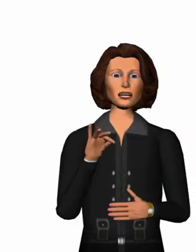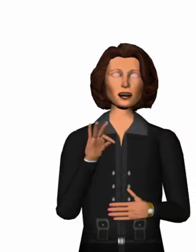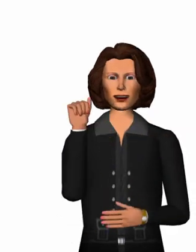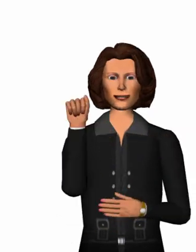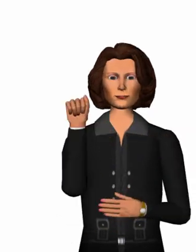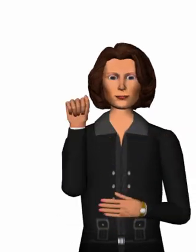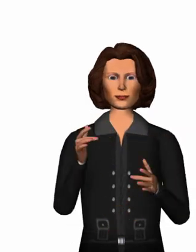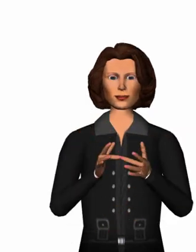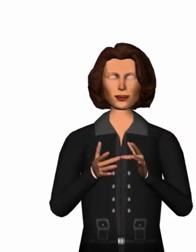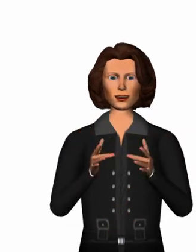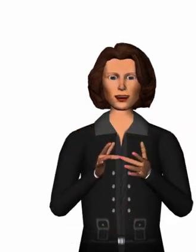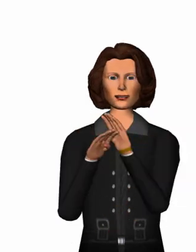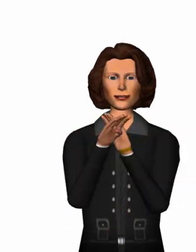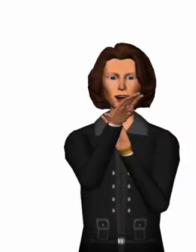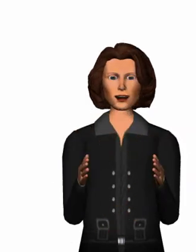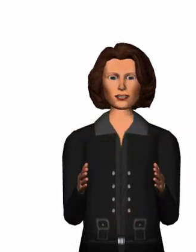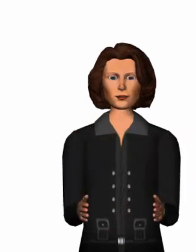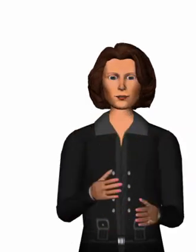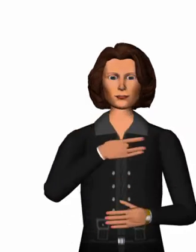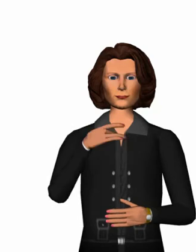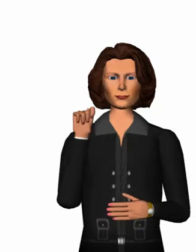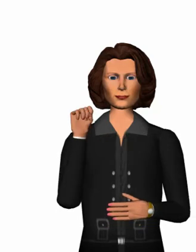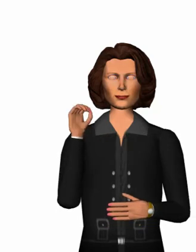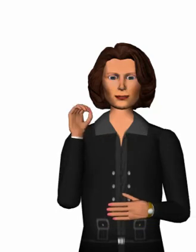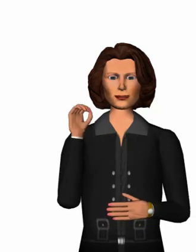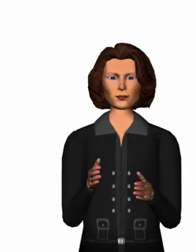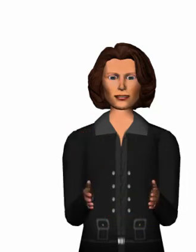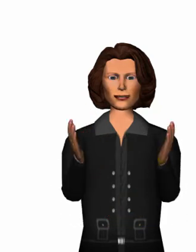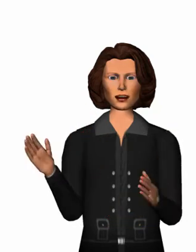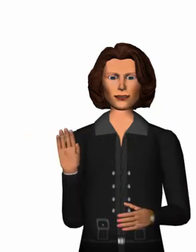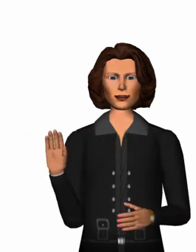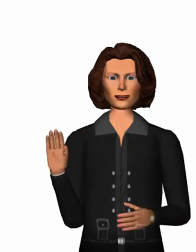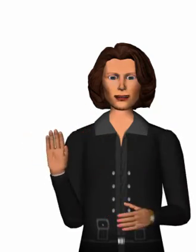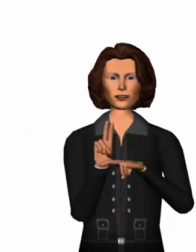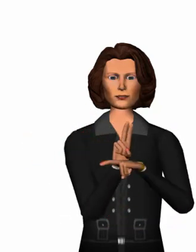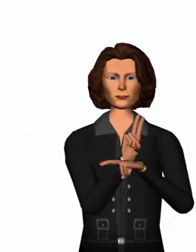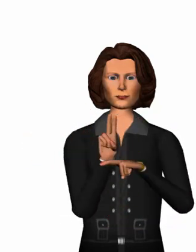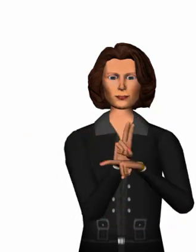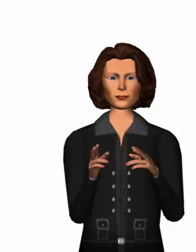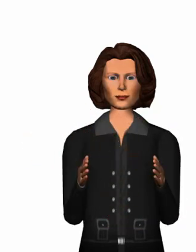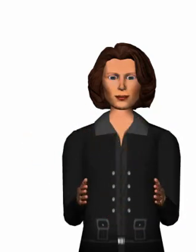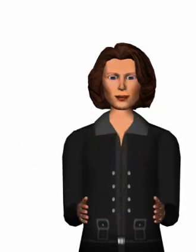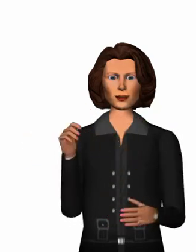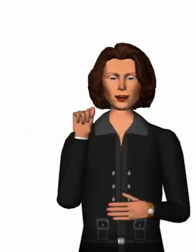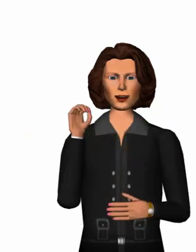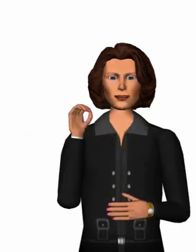If a web developer likes to allow his users to customize the web page